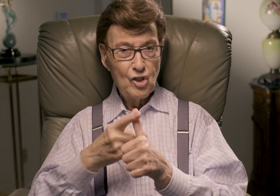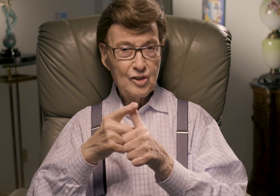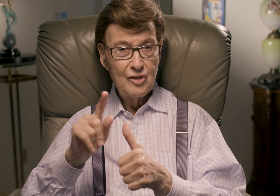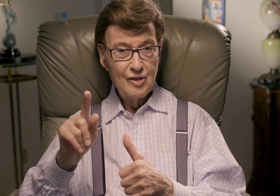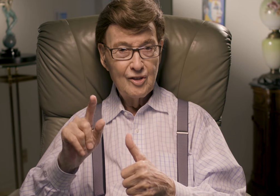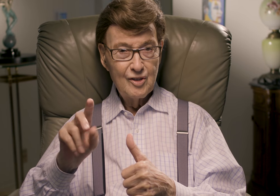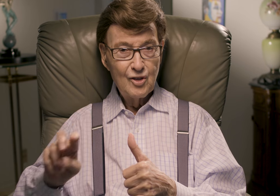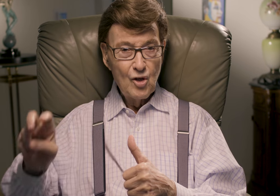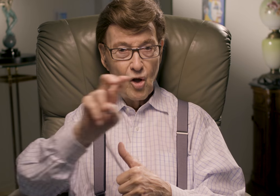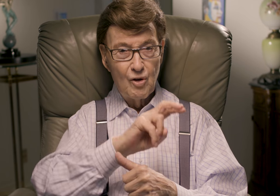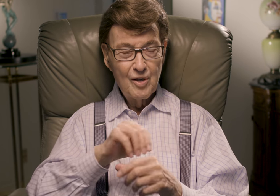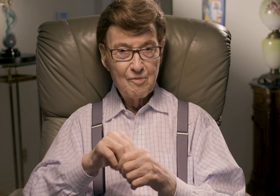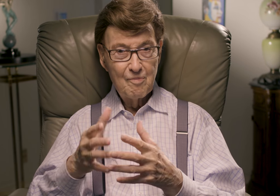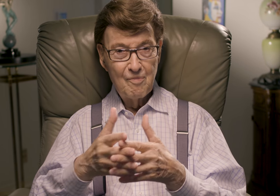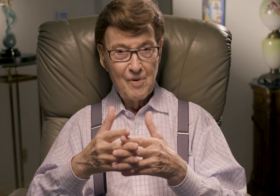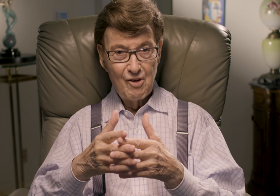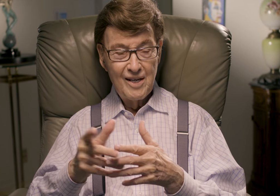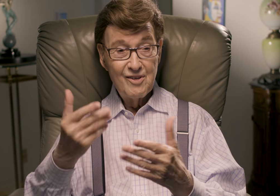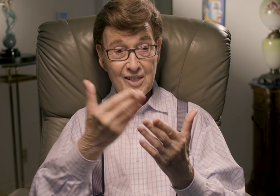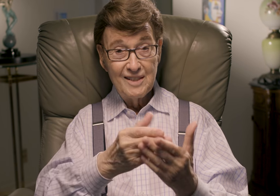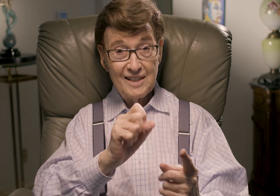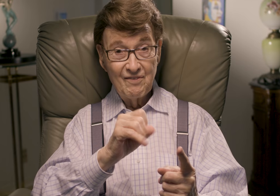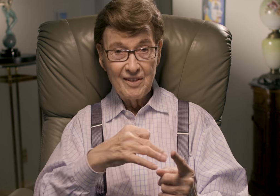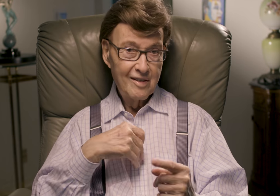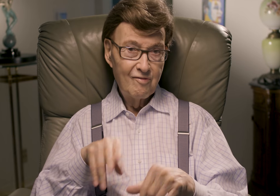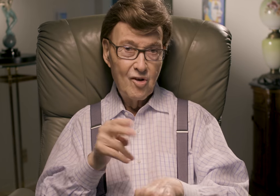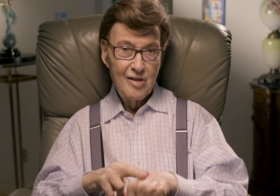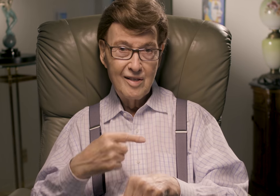for his first tour in America. When he had arrived to San Francisco,